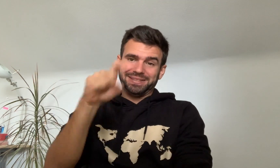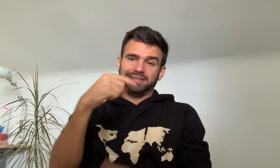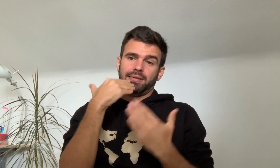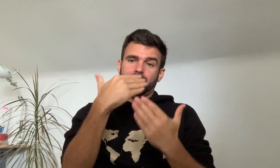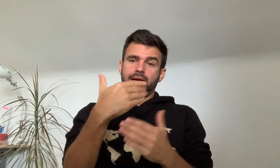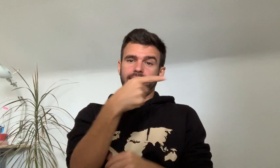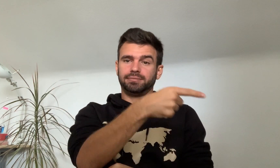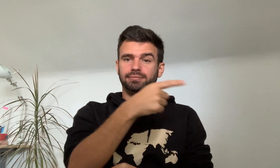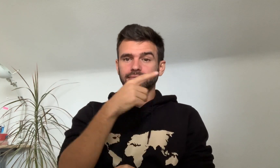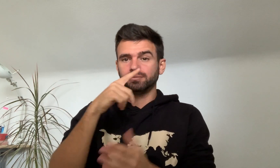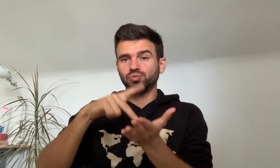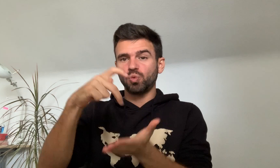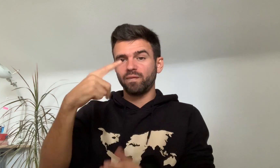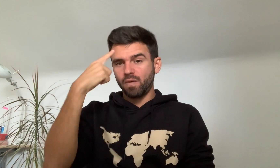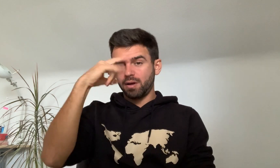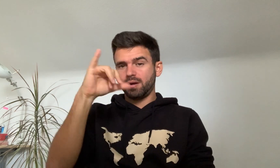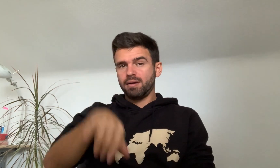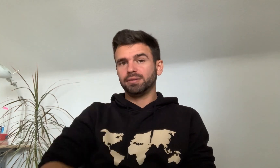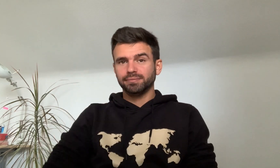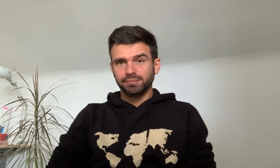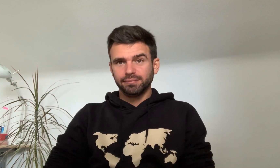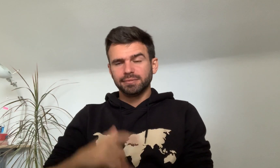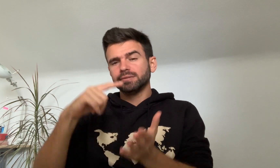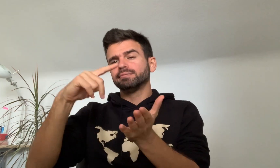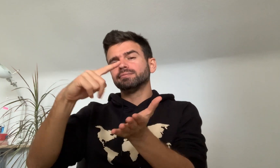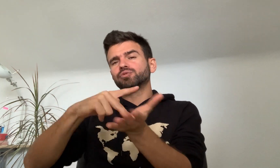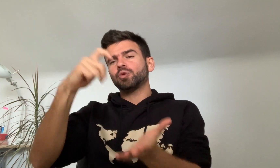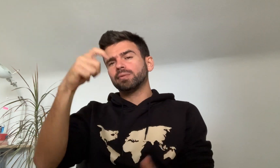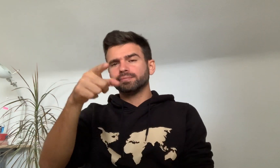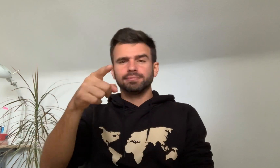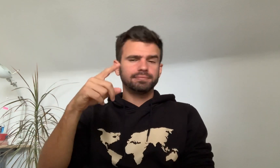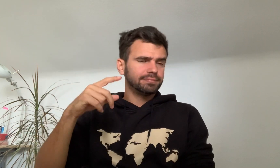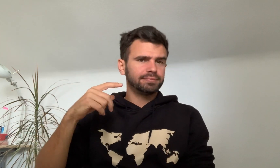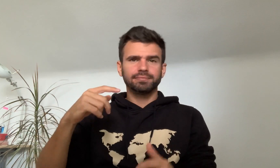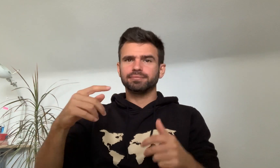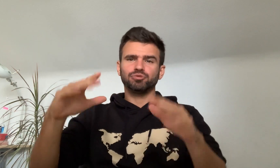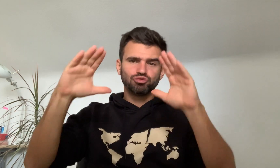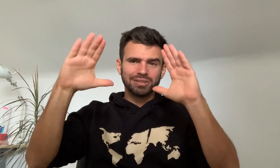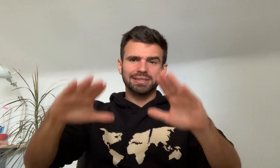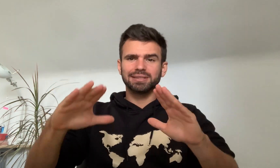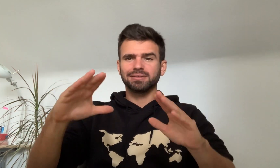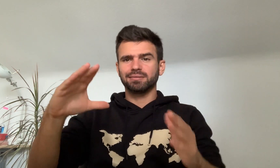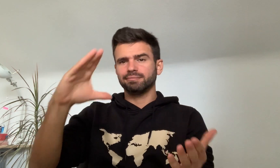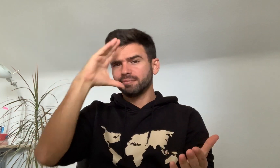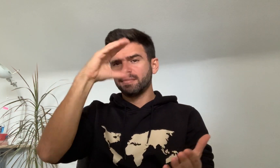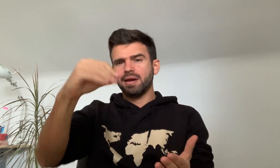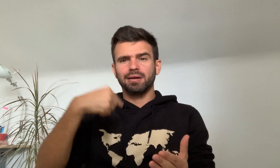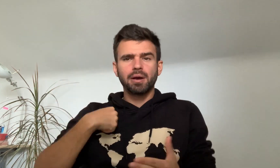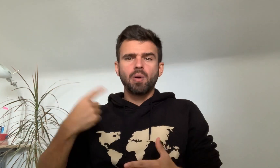I must thank Joel for that. Joel, you’re a great guy.